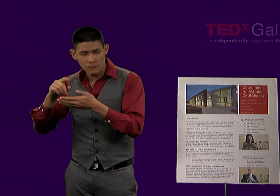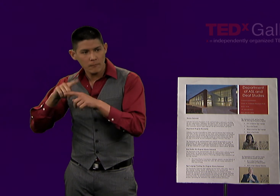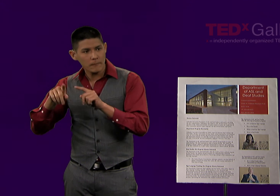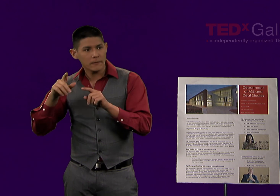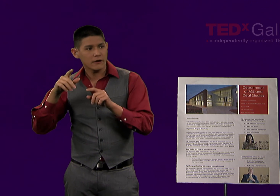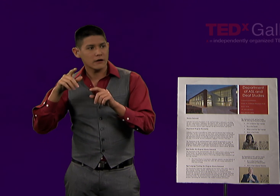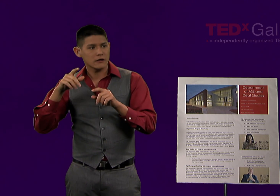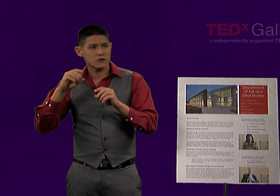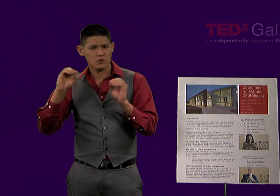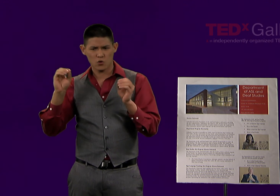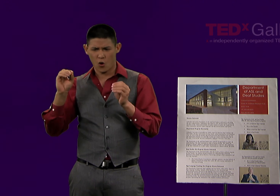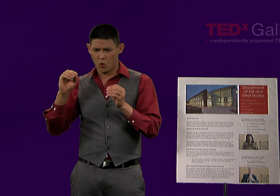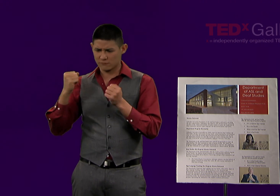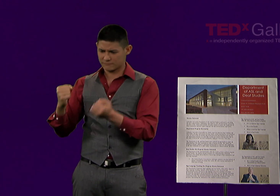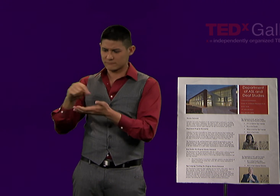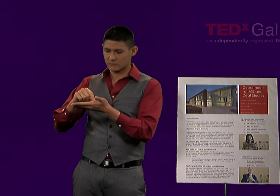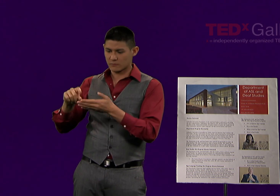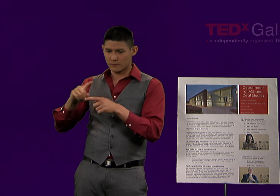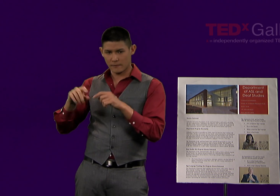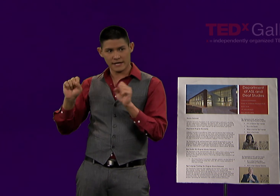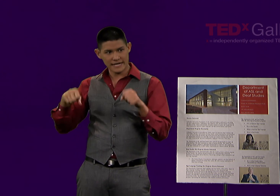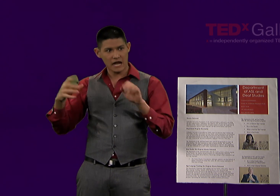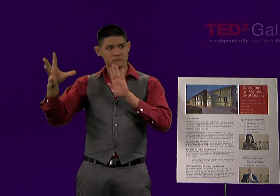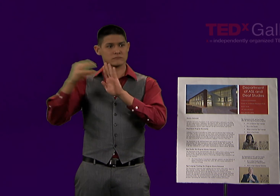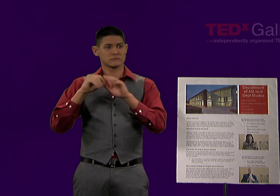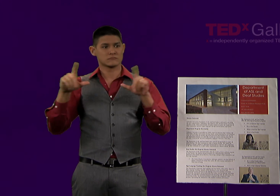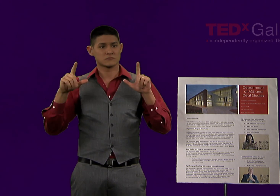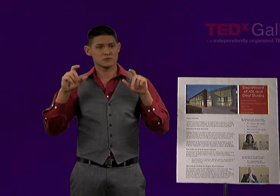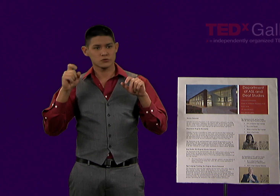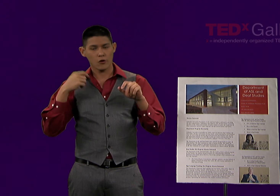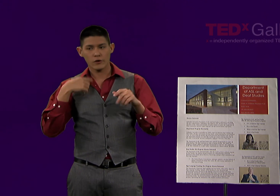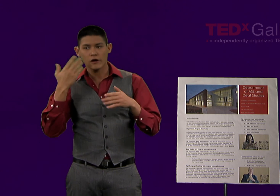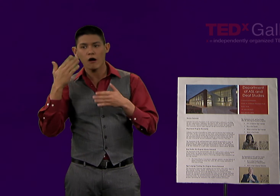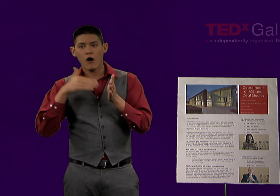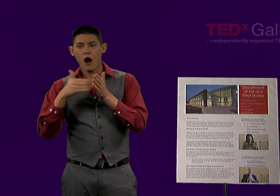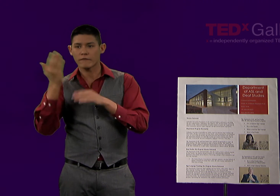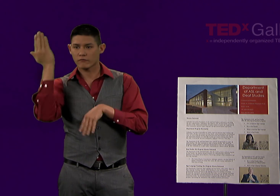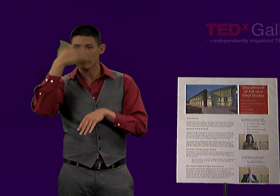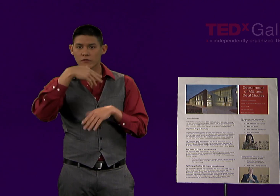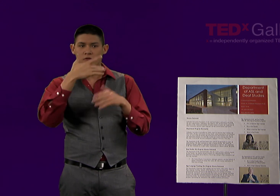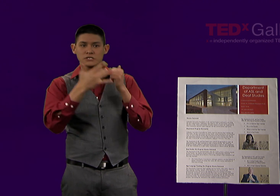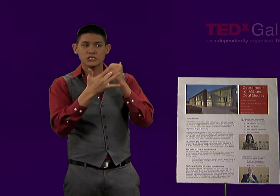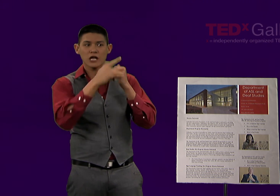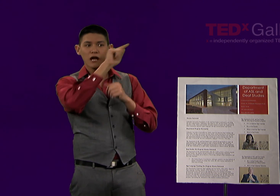because even somebody whose strength is not in written English as a first language